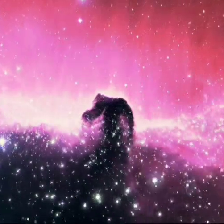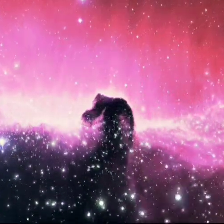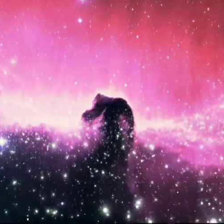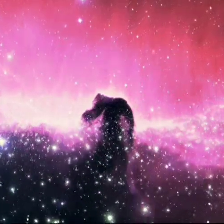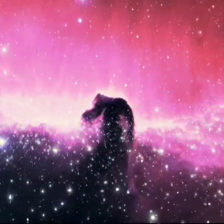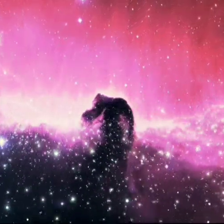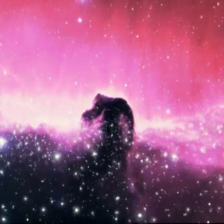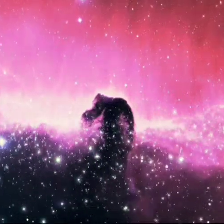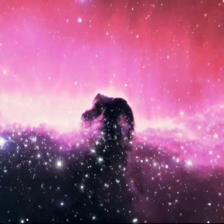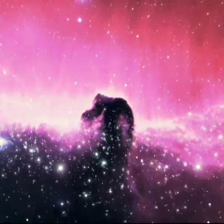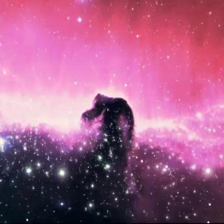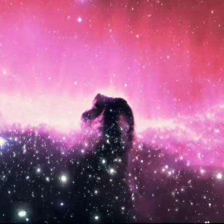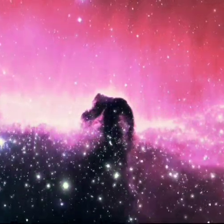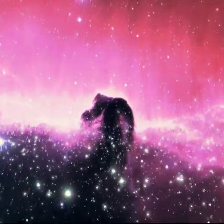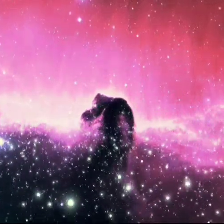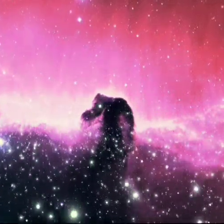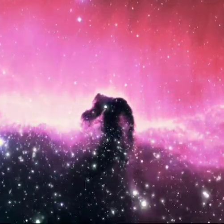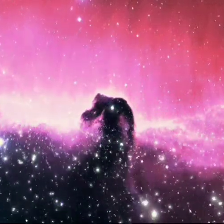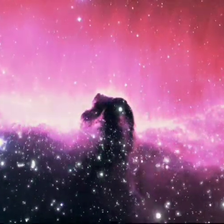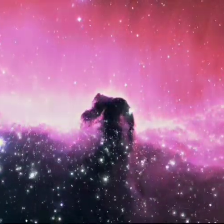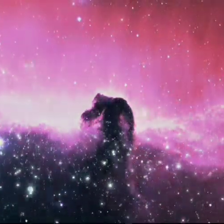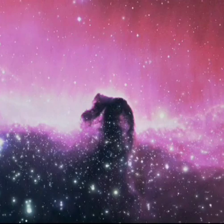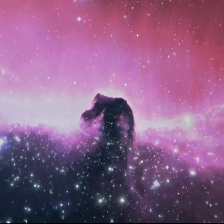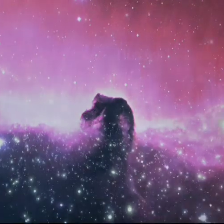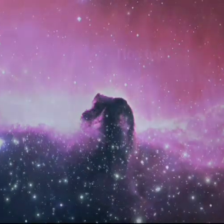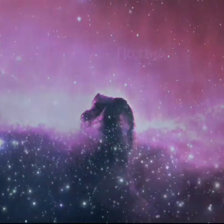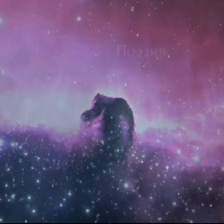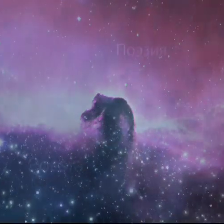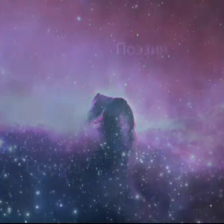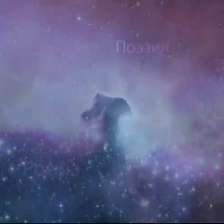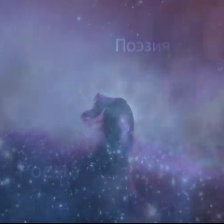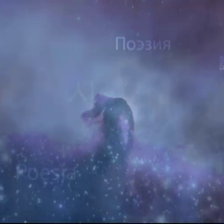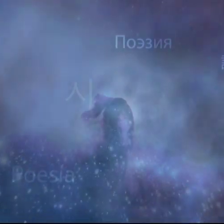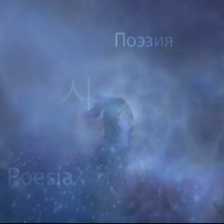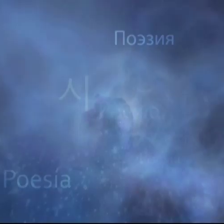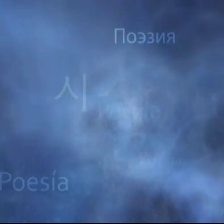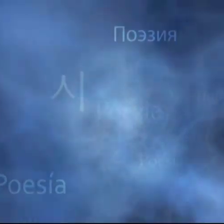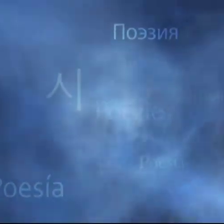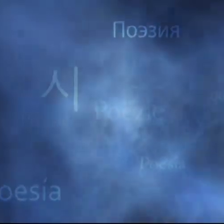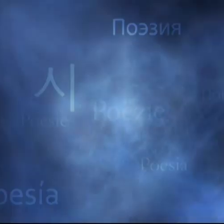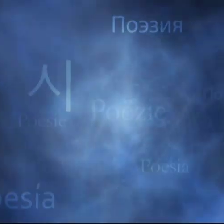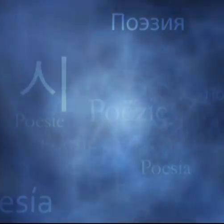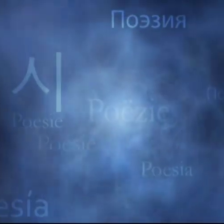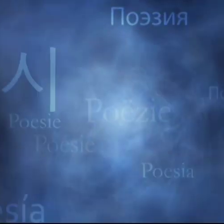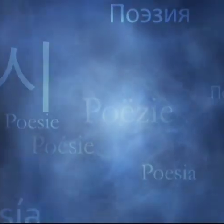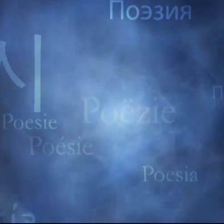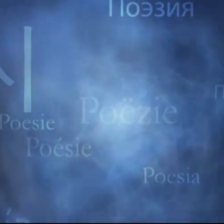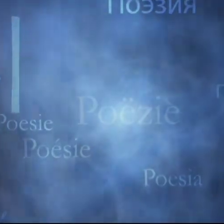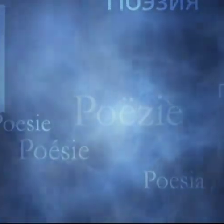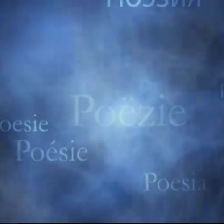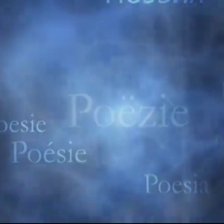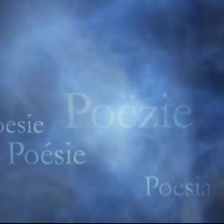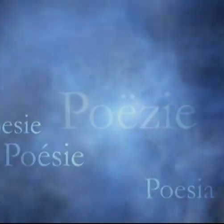Poetry - we dive deep into our hearts to find a kernel of emotion,